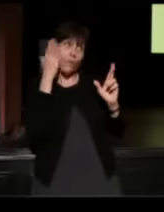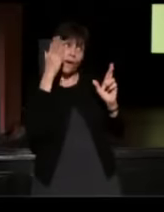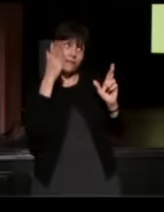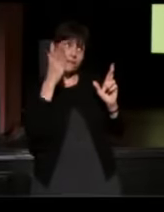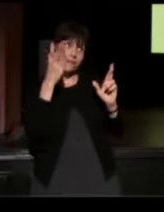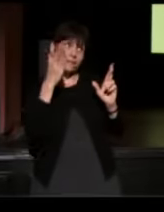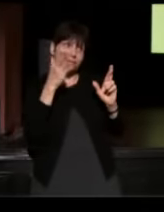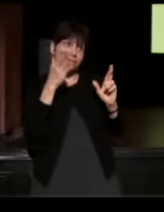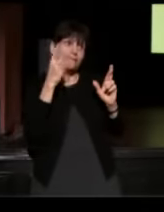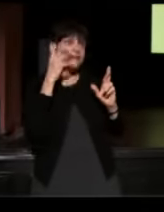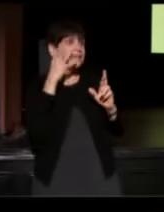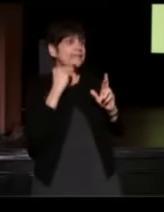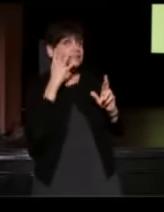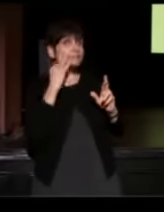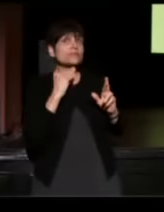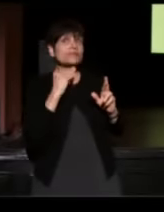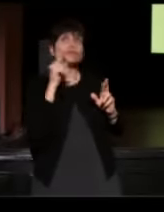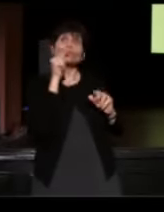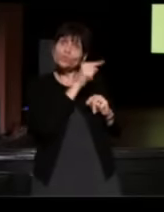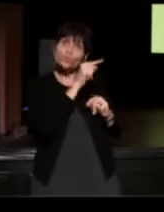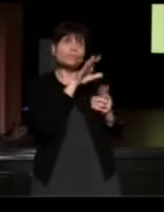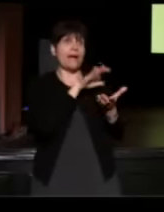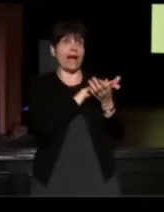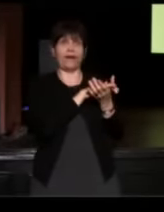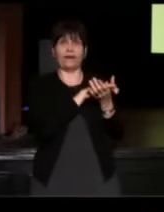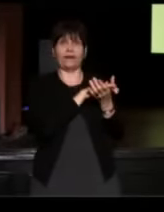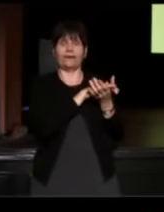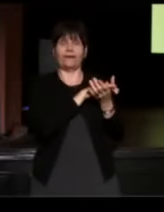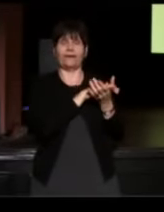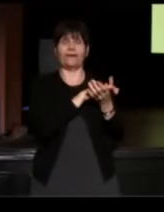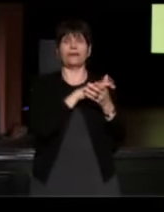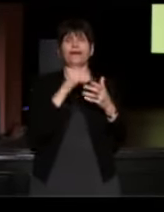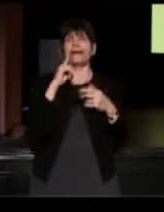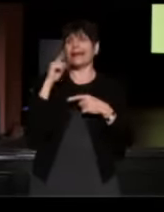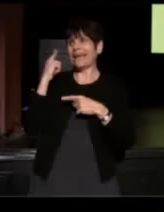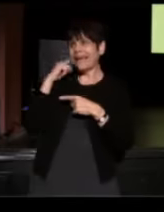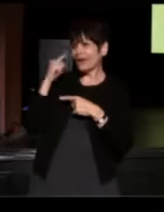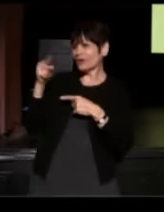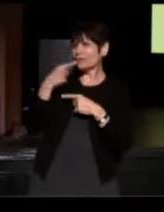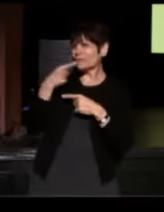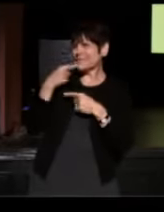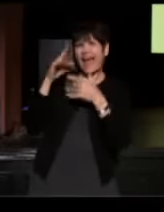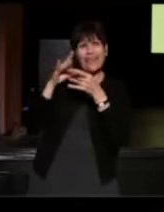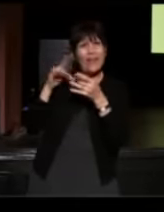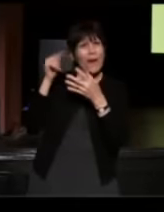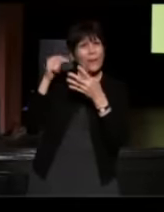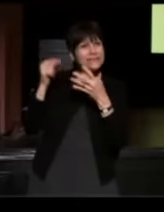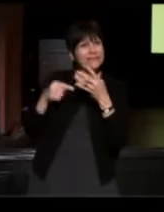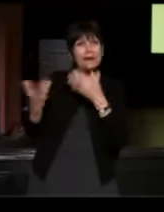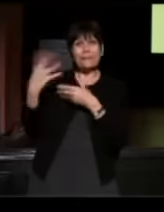I'll be able to experience that with you. (Oshea) Just to hear you say those things and to be in my life in the manner